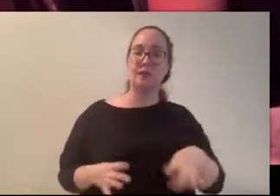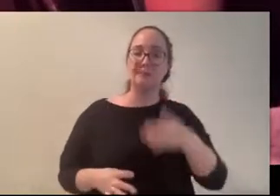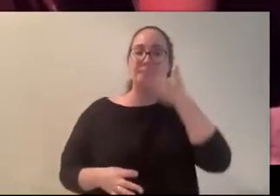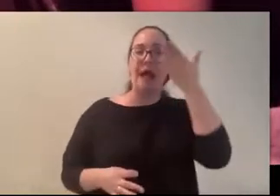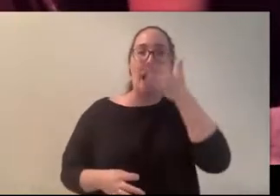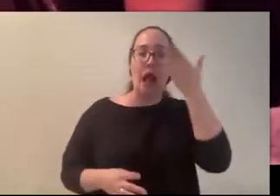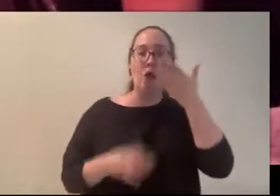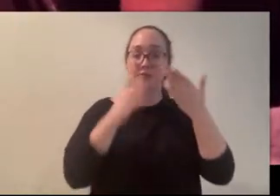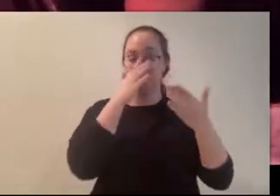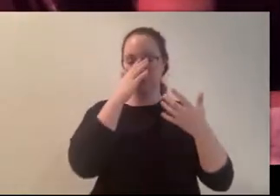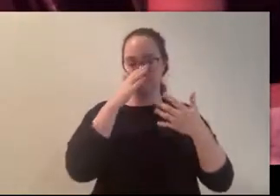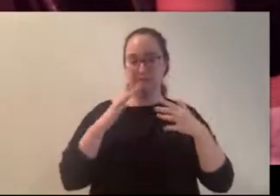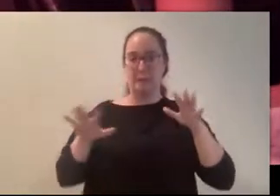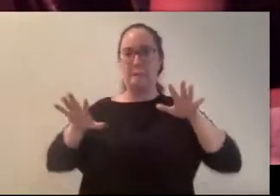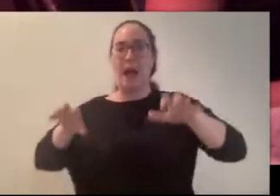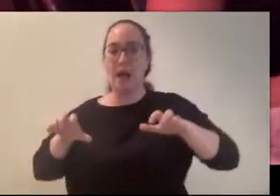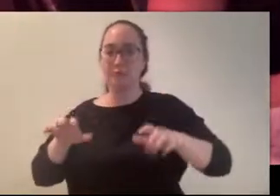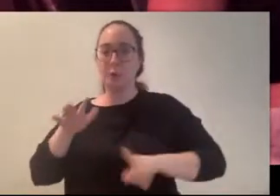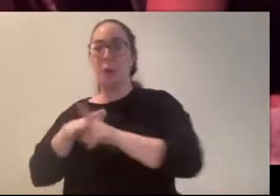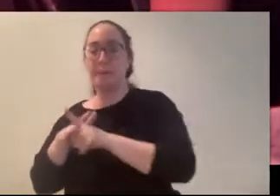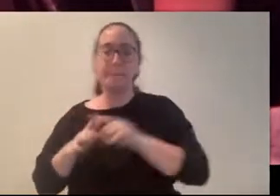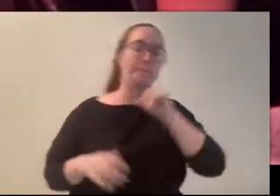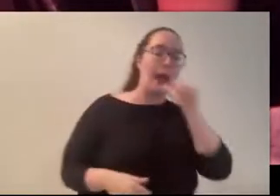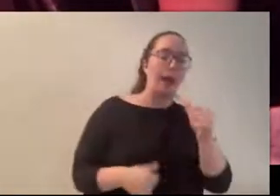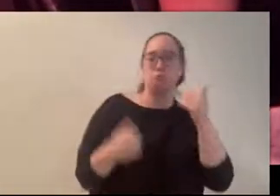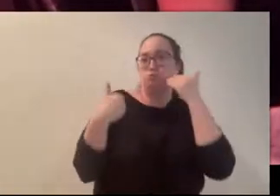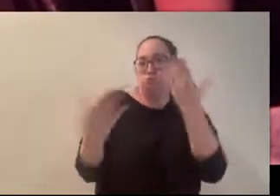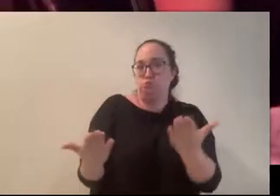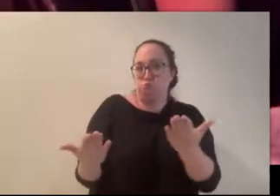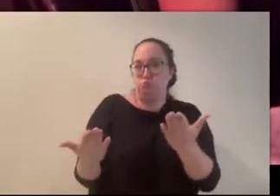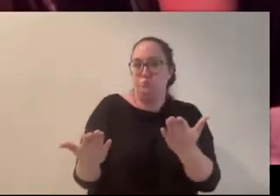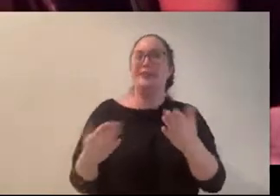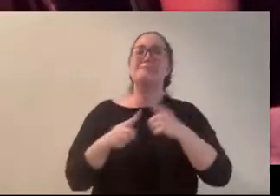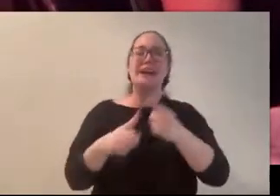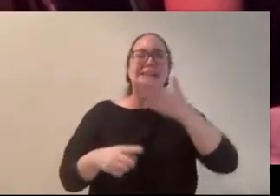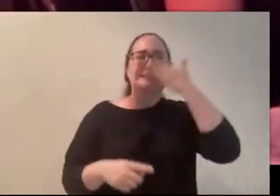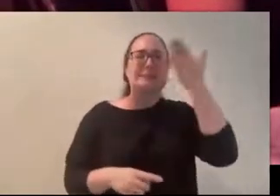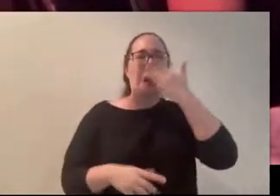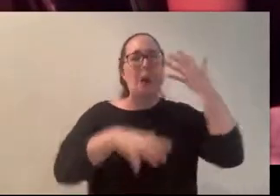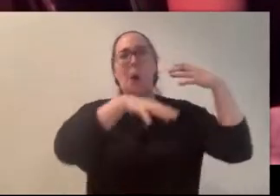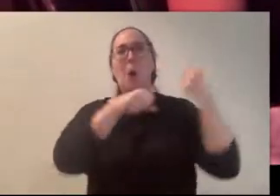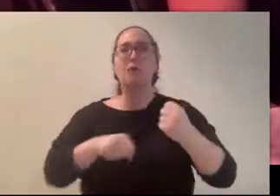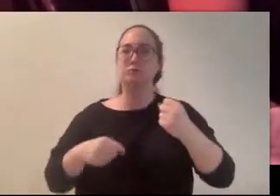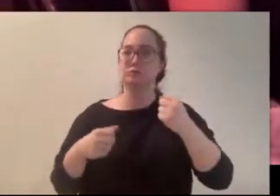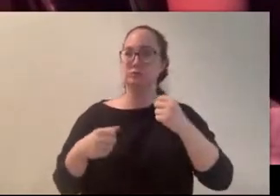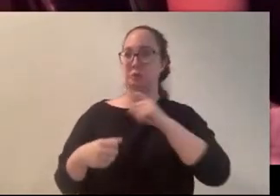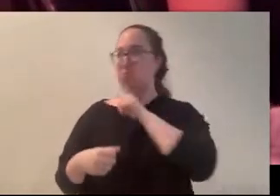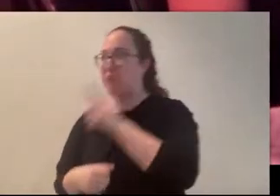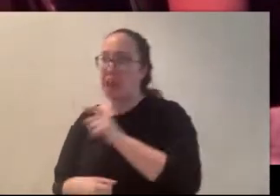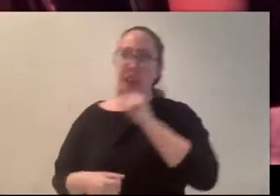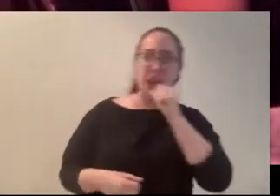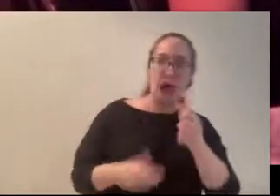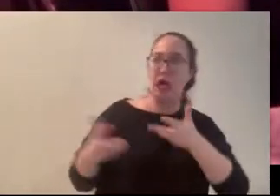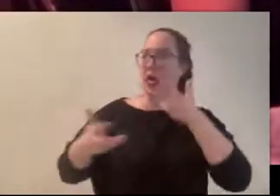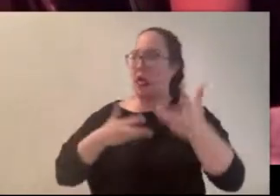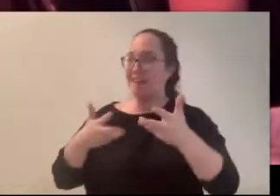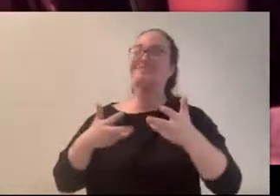this pungent odor and you didn't know if it was real or not until the end when the other people got involved like yeah we can smell those too.. (Carly) Right.. (Thomas) and that just